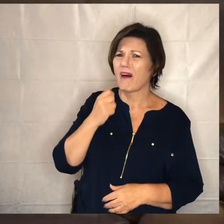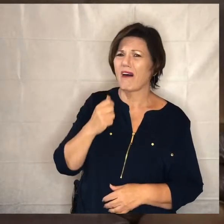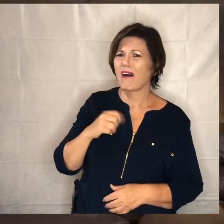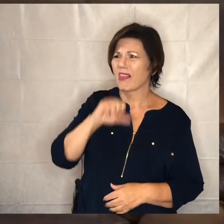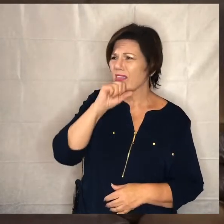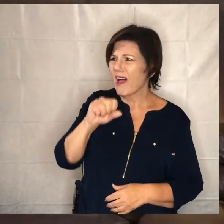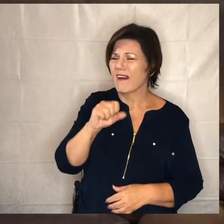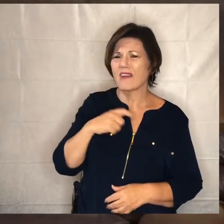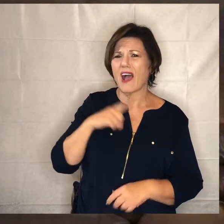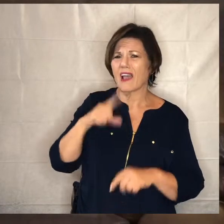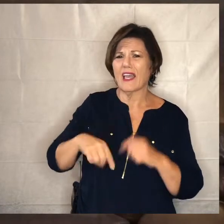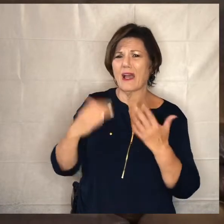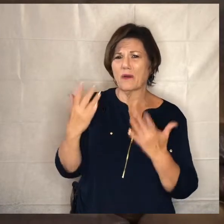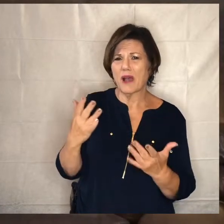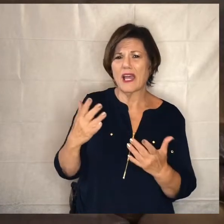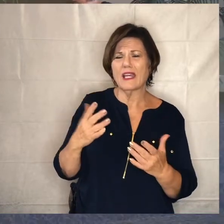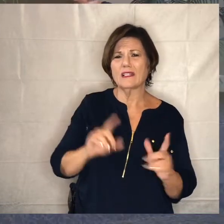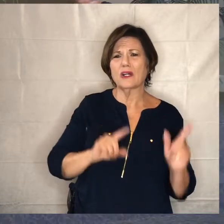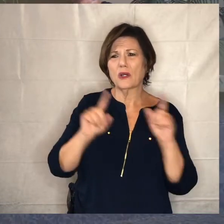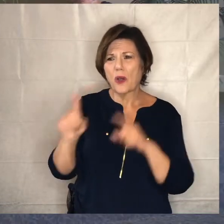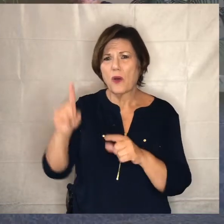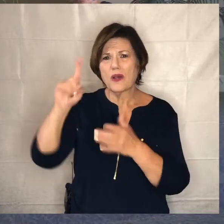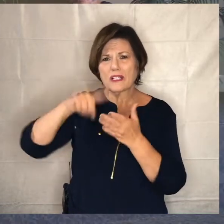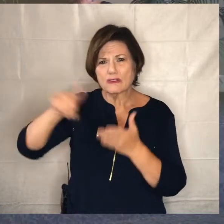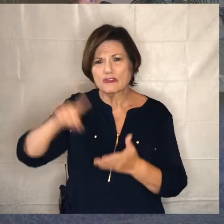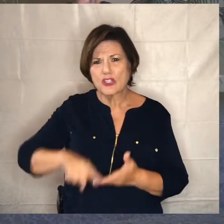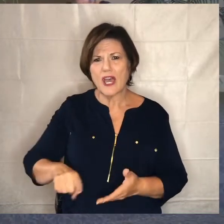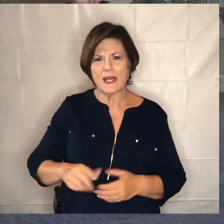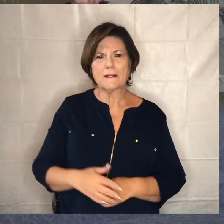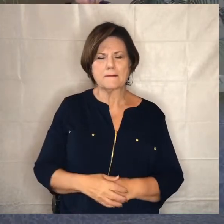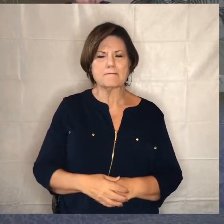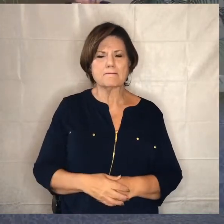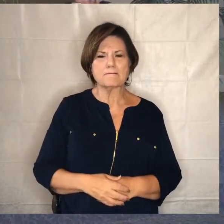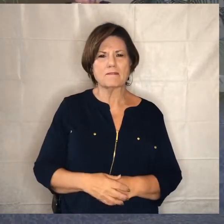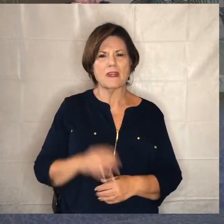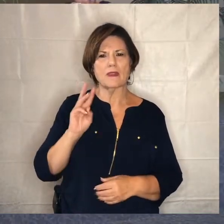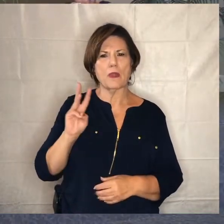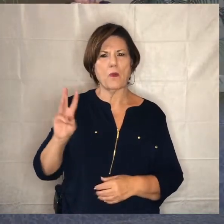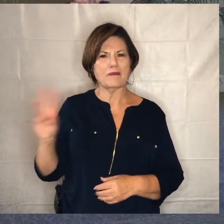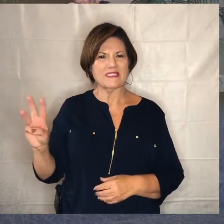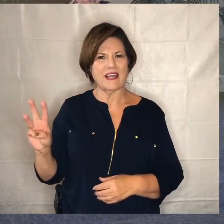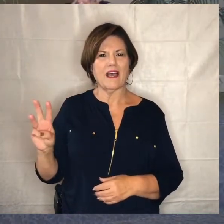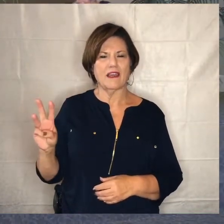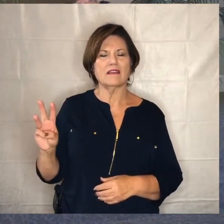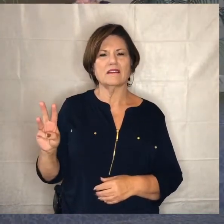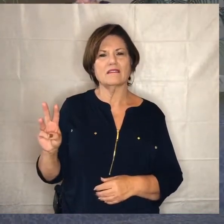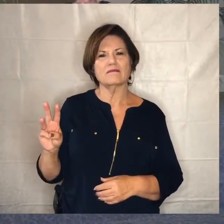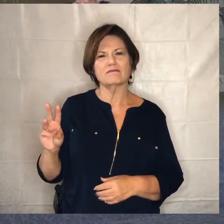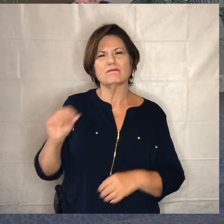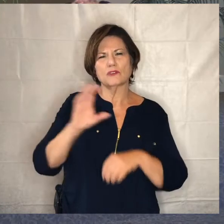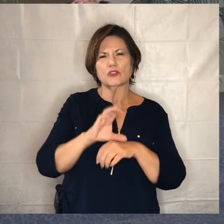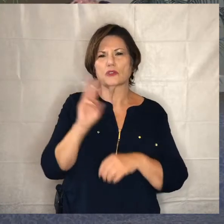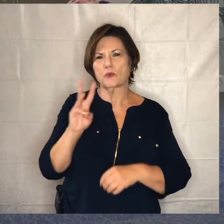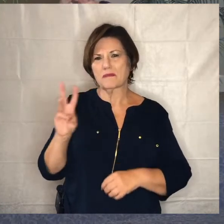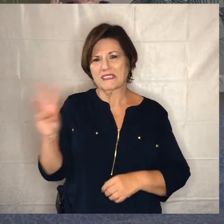i can't wait to go and check it all out you know thinking about um the